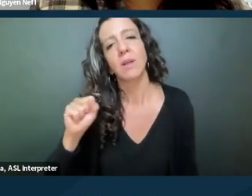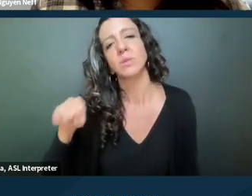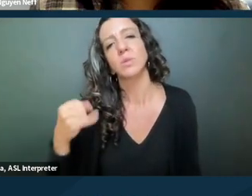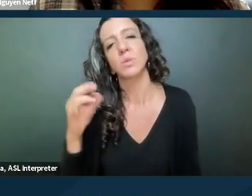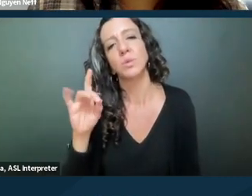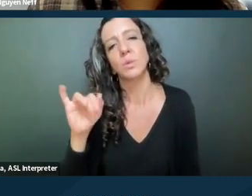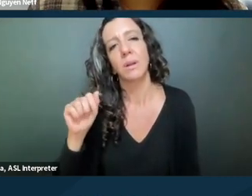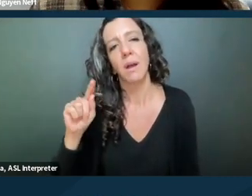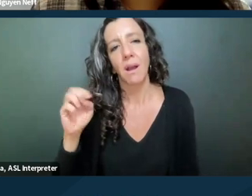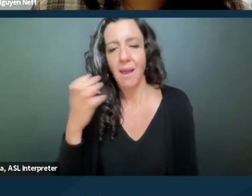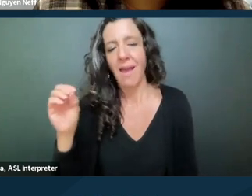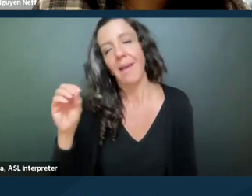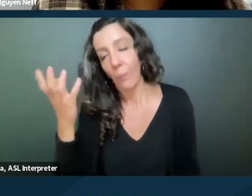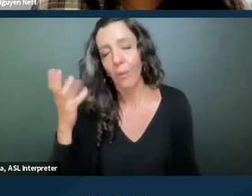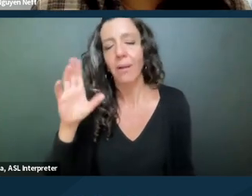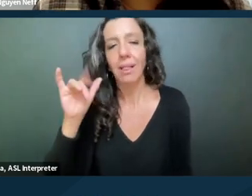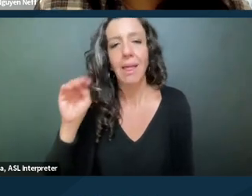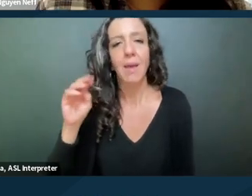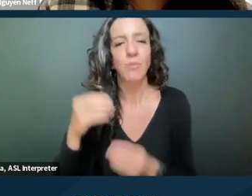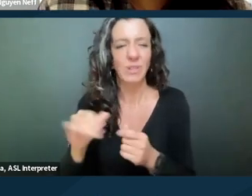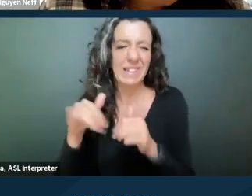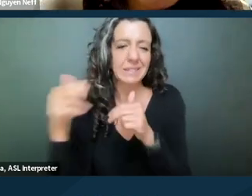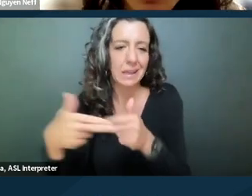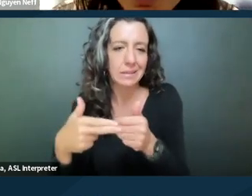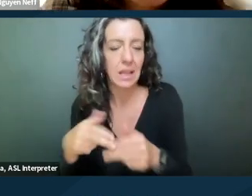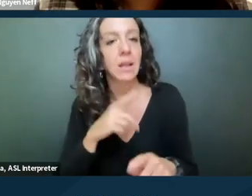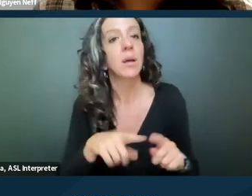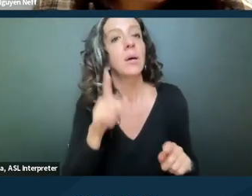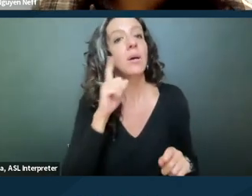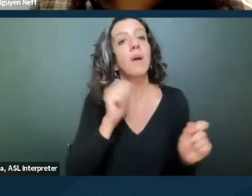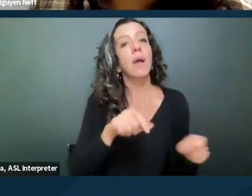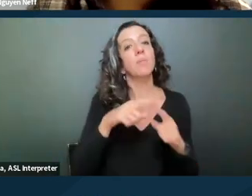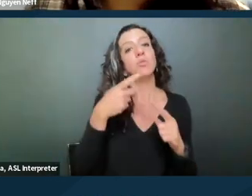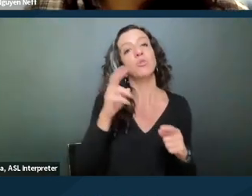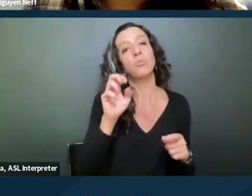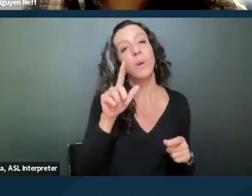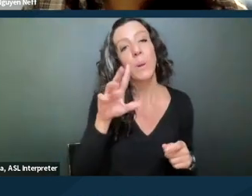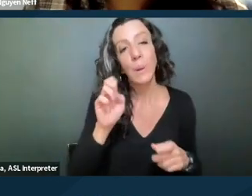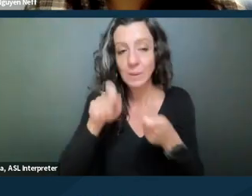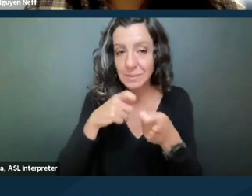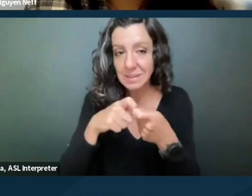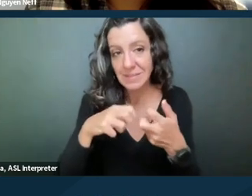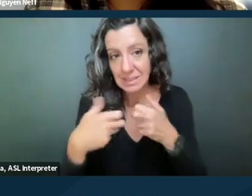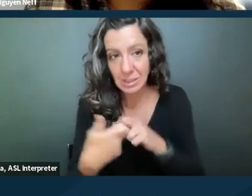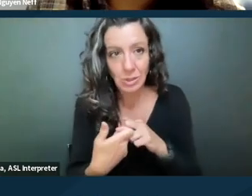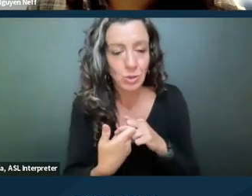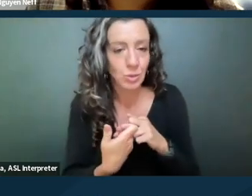But in order to preclude a particular issue. So the issue of whether or not a reasonable accommodation